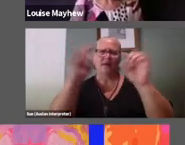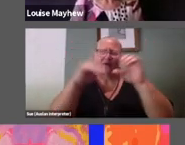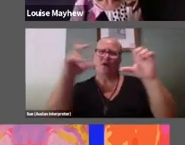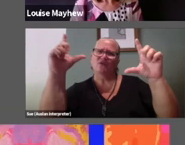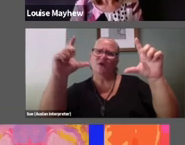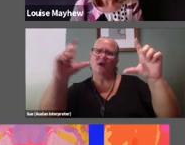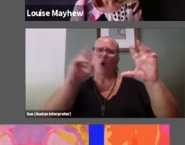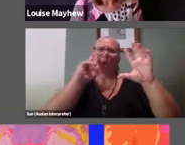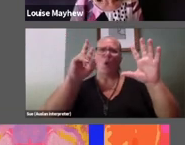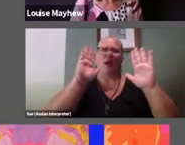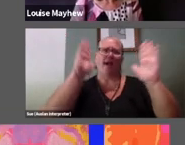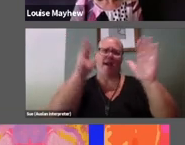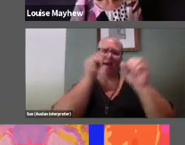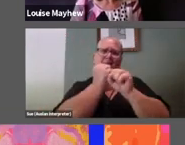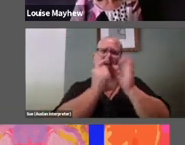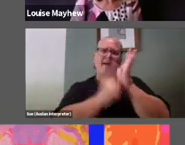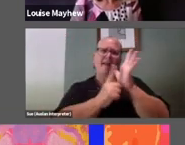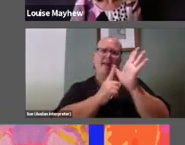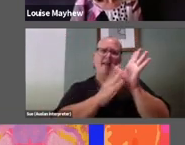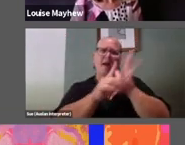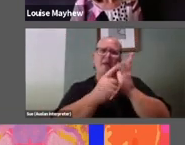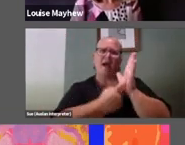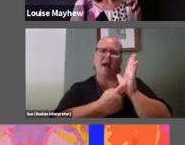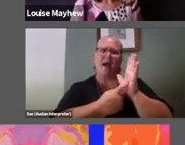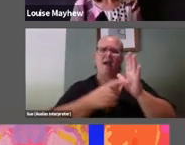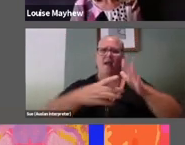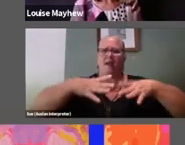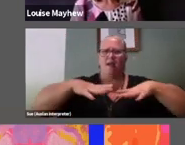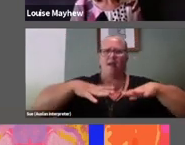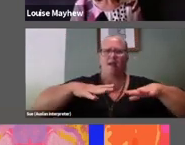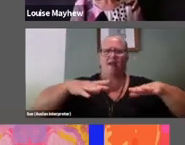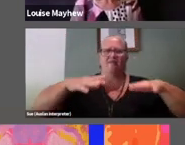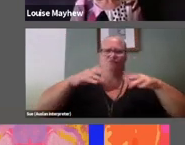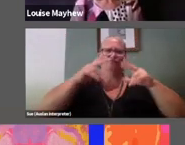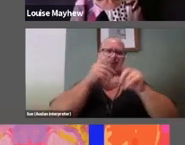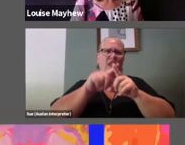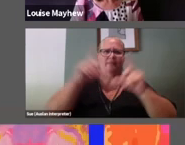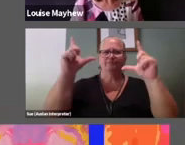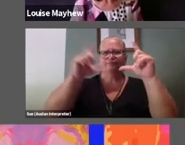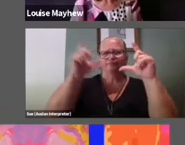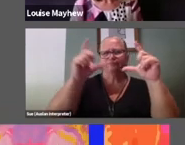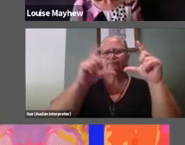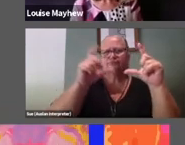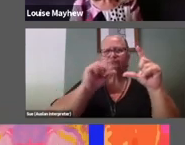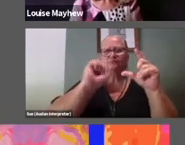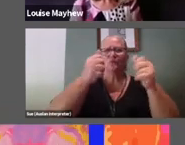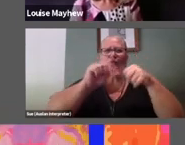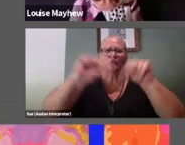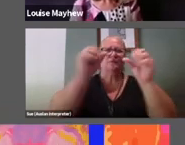lighting of fashion shoots, while his luxurious use of textures and pretty in